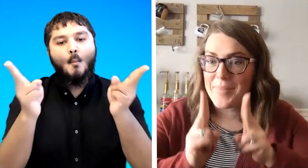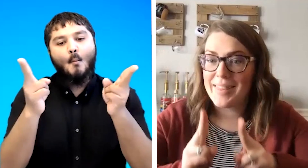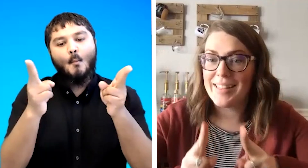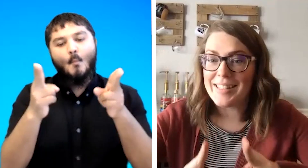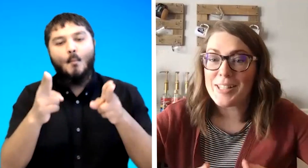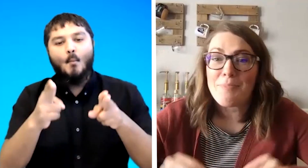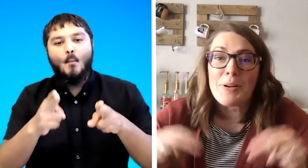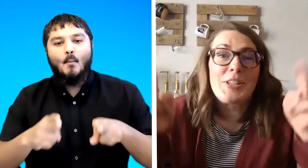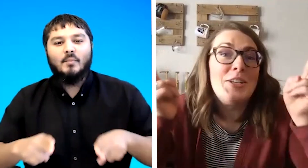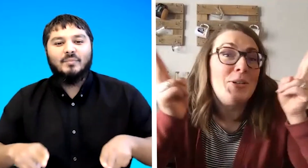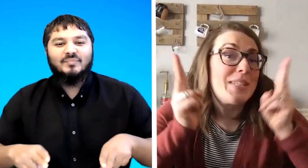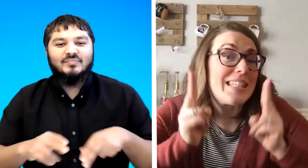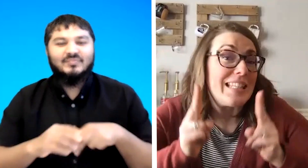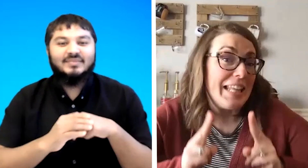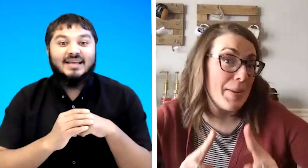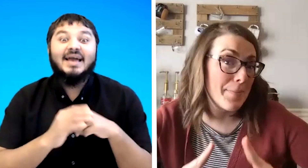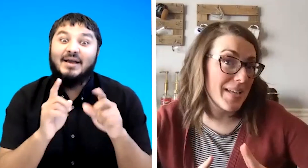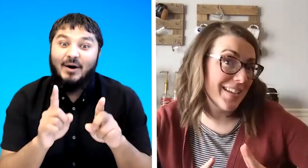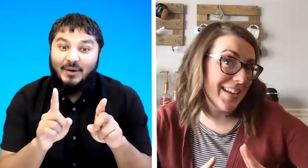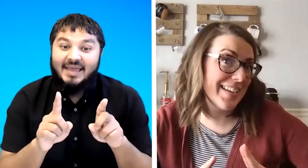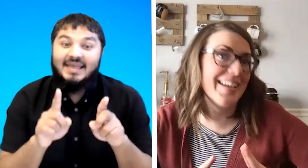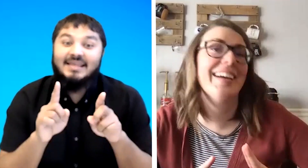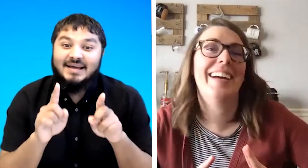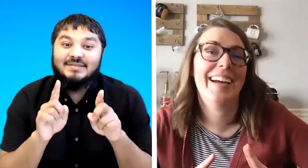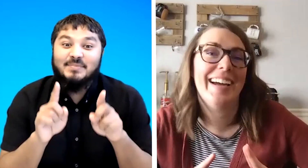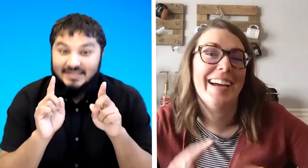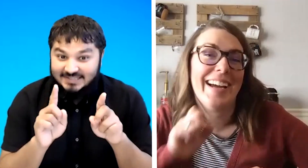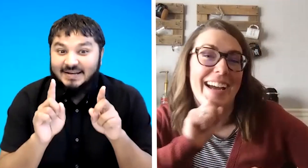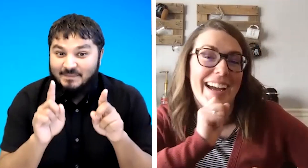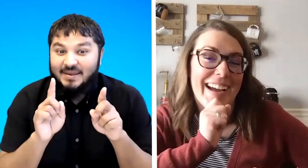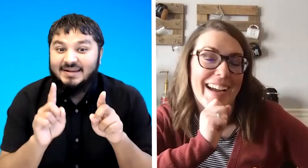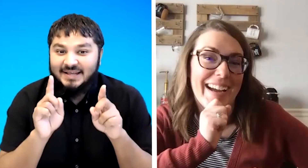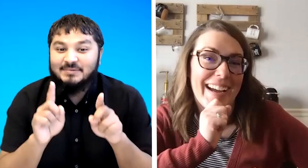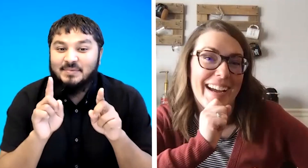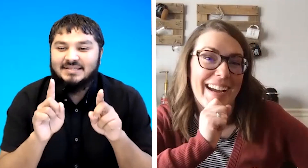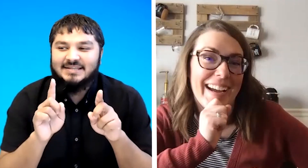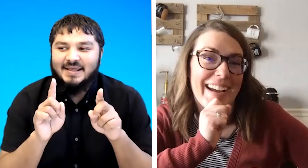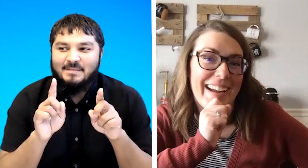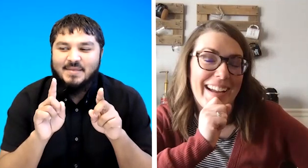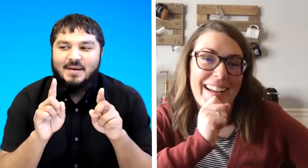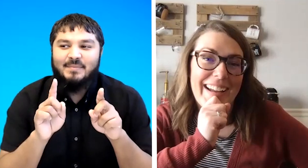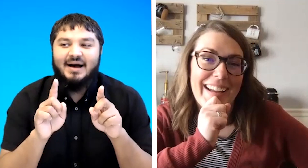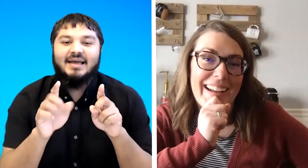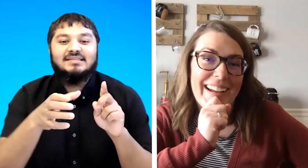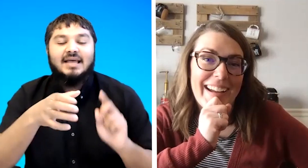this is a person who's slim that's been slim it does mean slim but it say